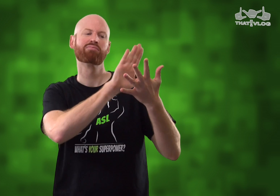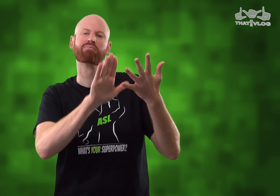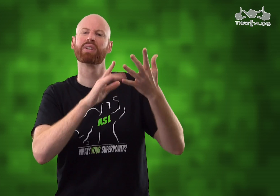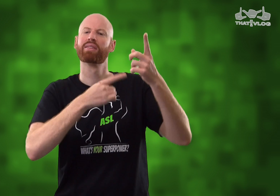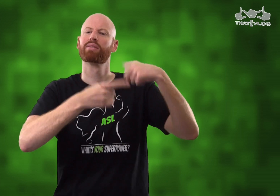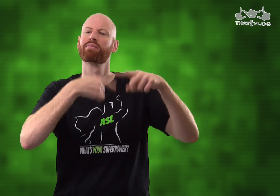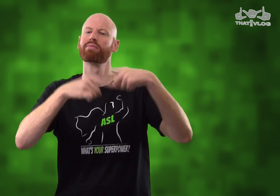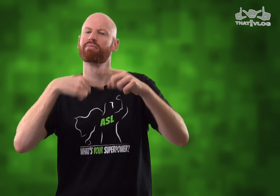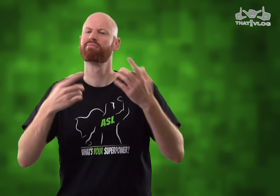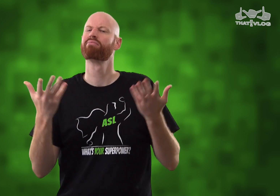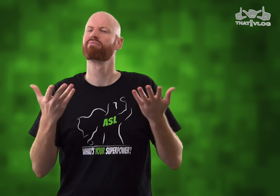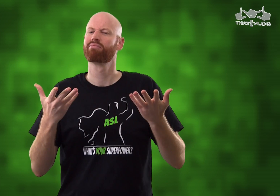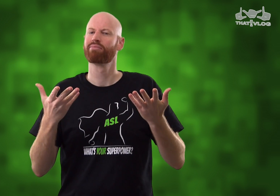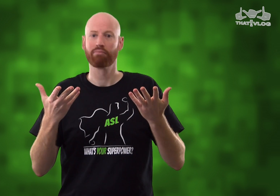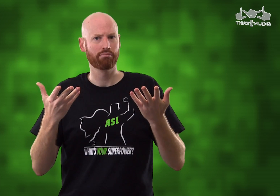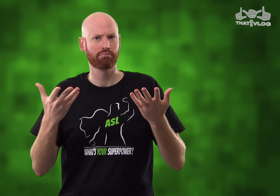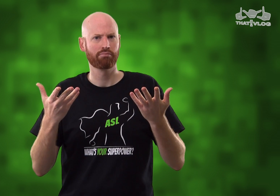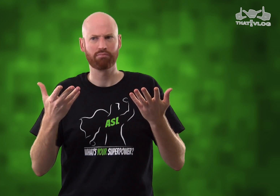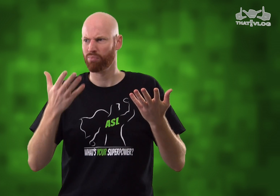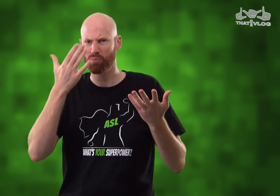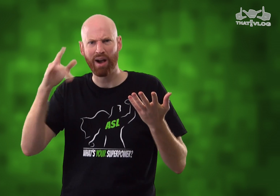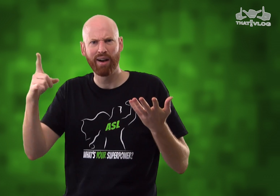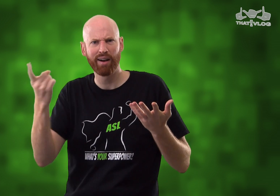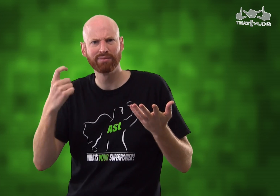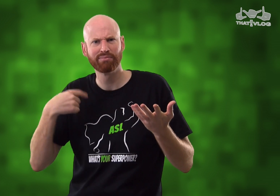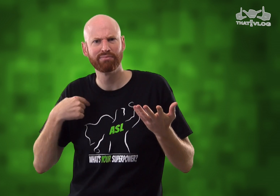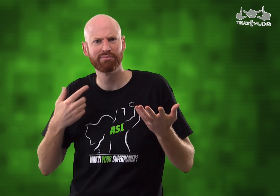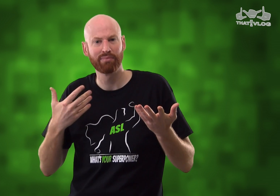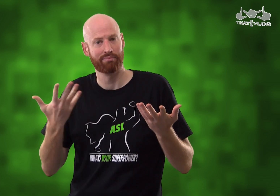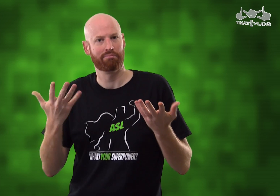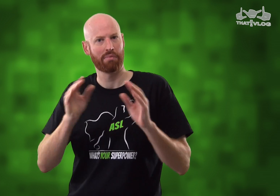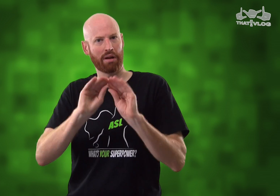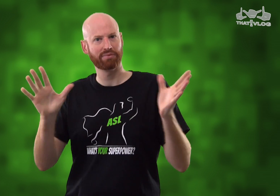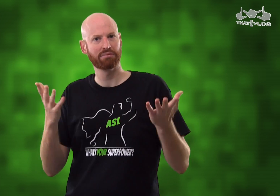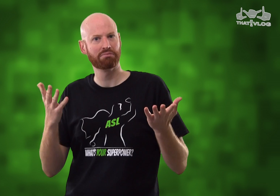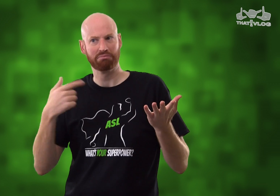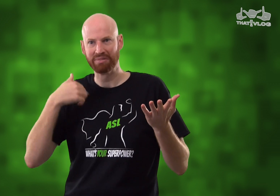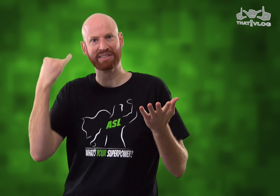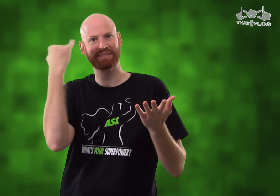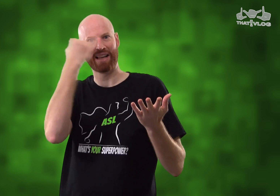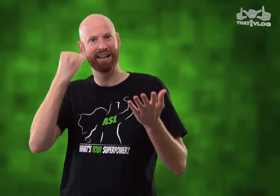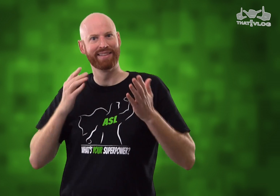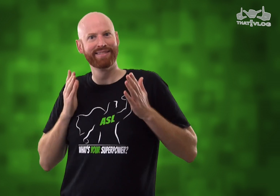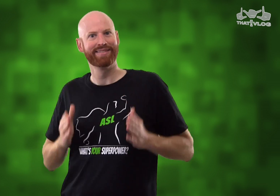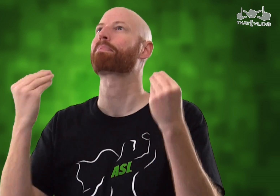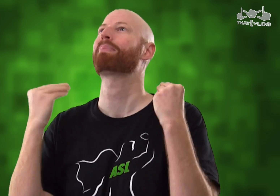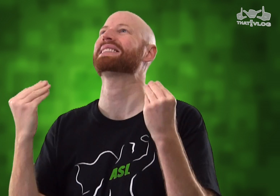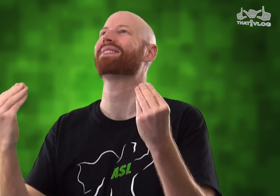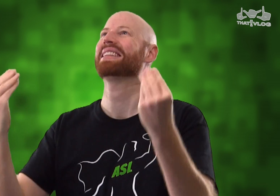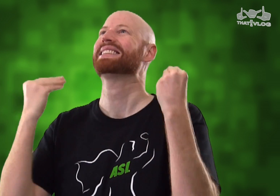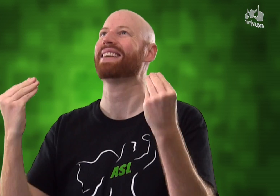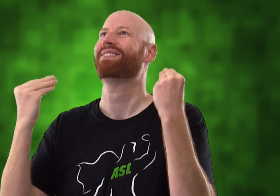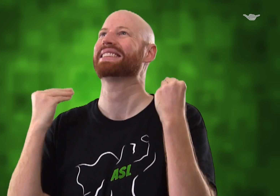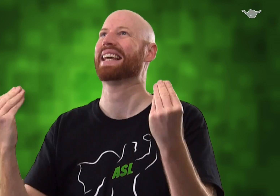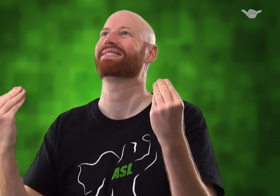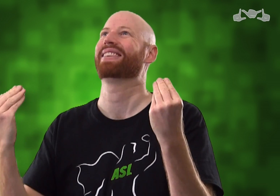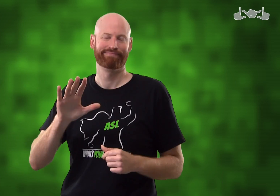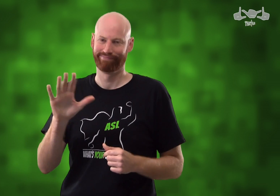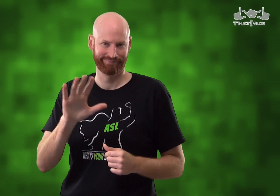signs for their cities?" If you're wondering why he asked me this, well... ... it should be obvious. I'm Italian, right? *Italian Music*